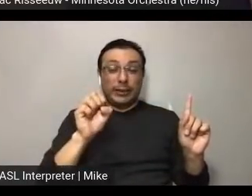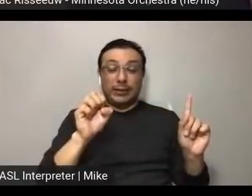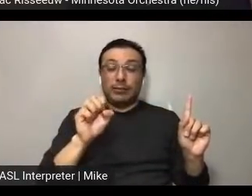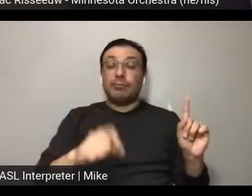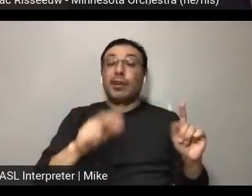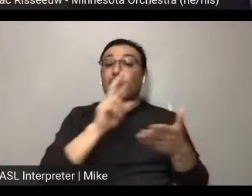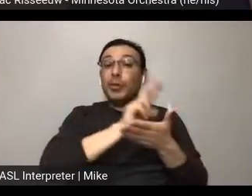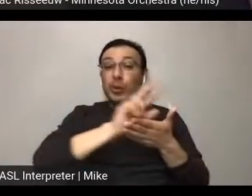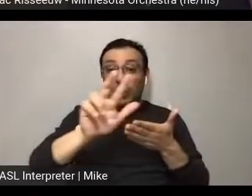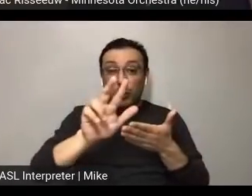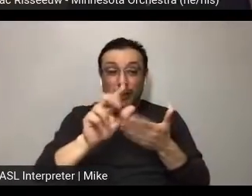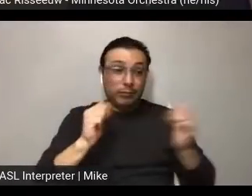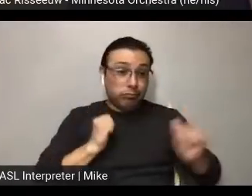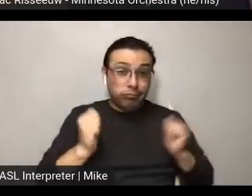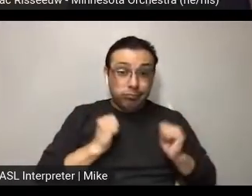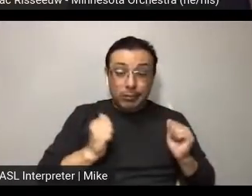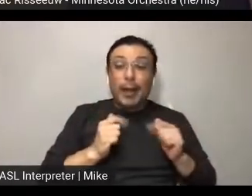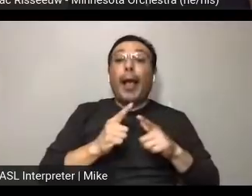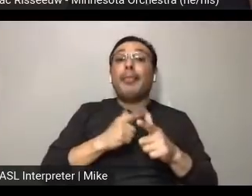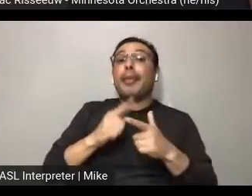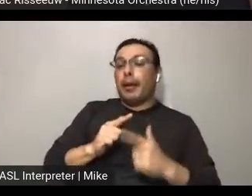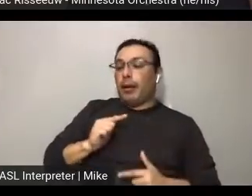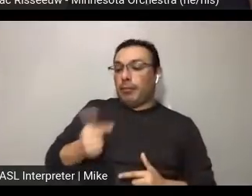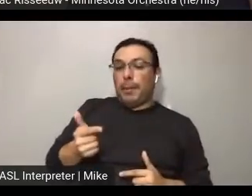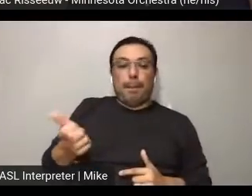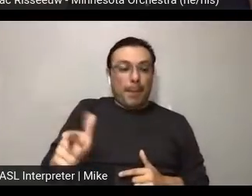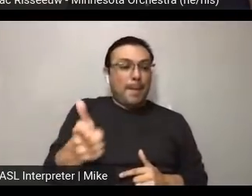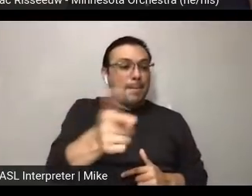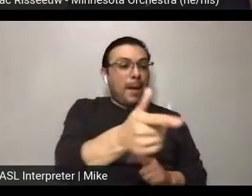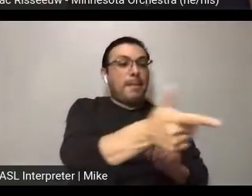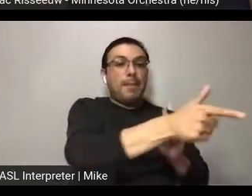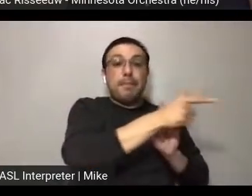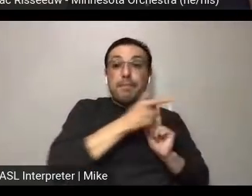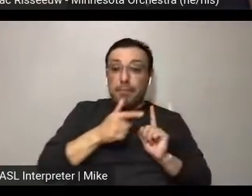each brand ambassador rotated all the way up until those ten weeks.